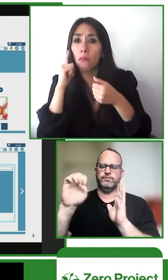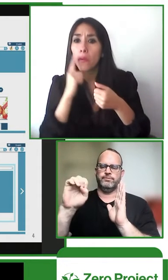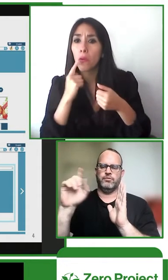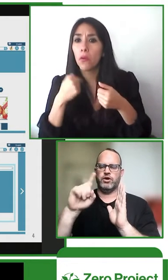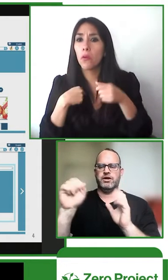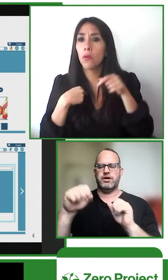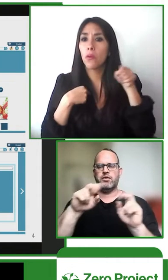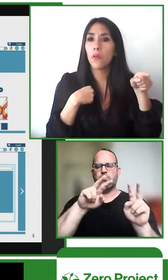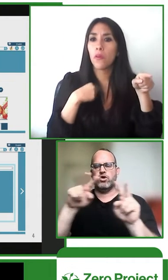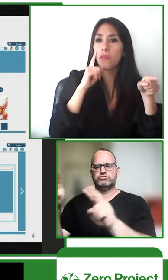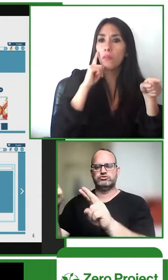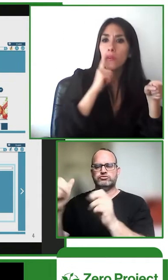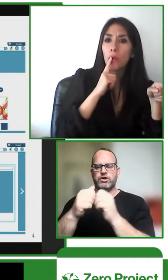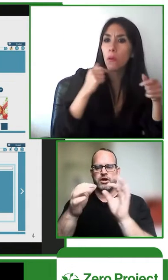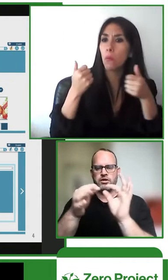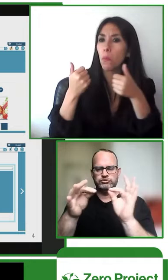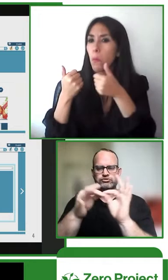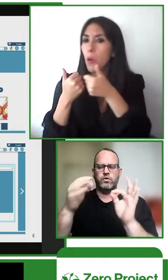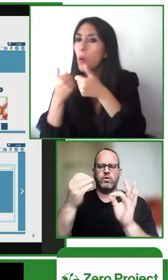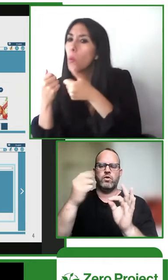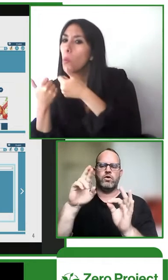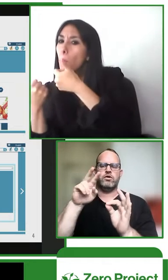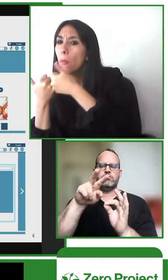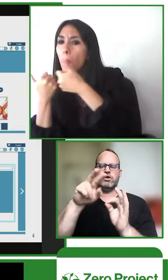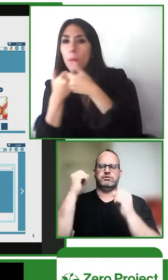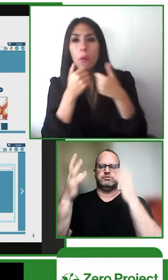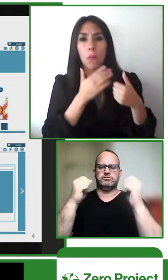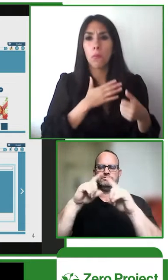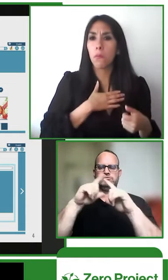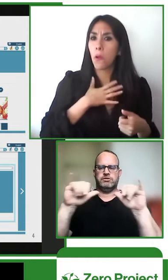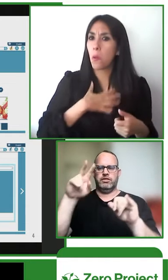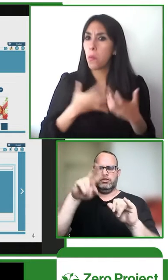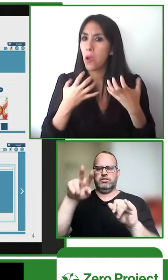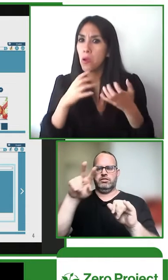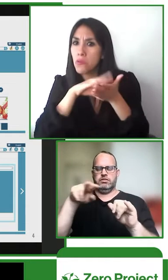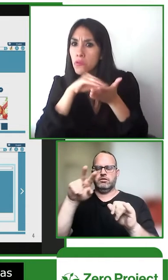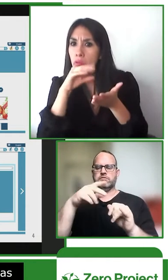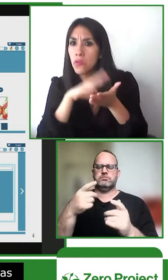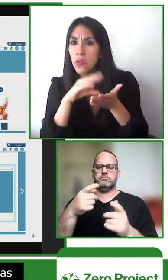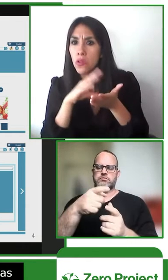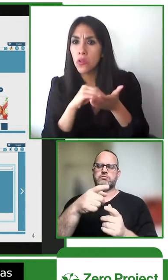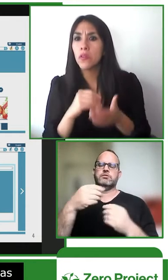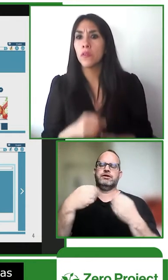now what's unique about this platform is it's not like youtube if you watch a video on one